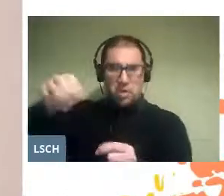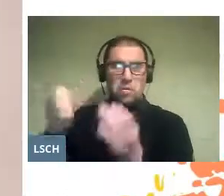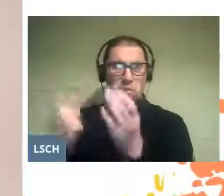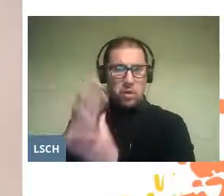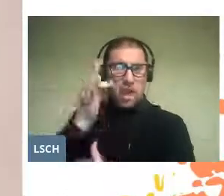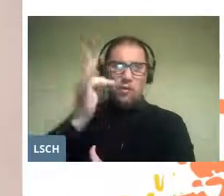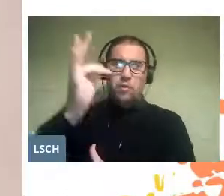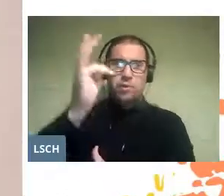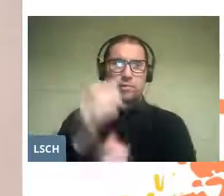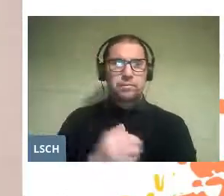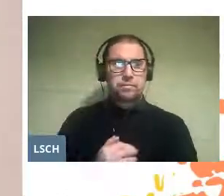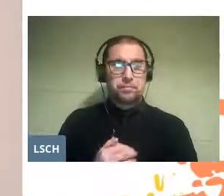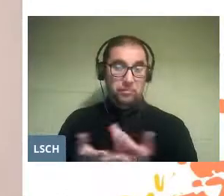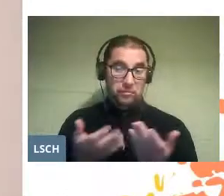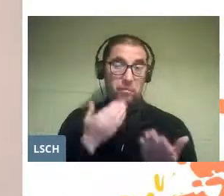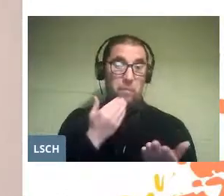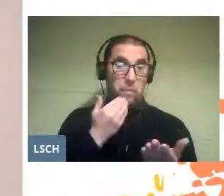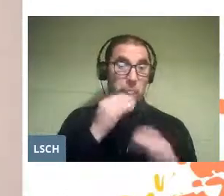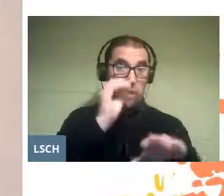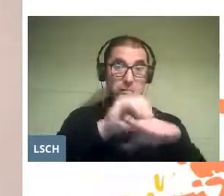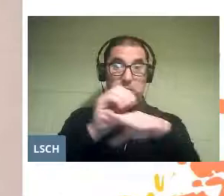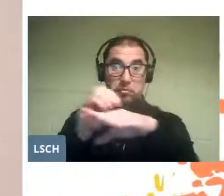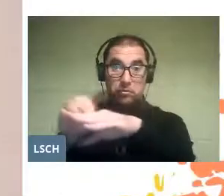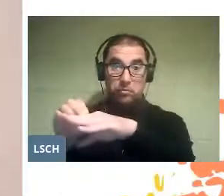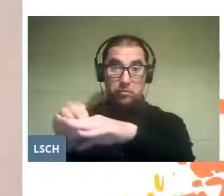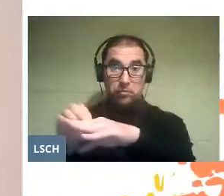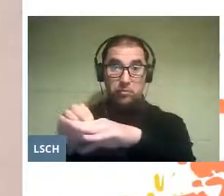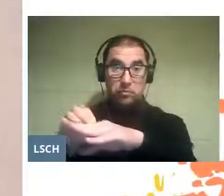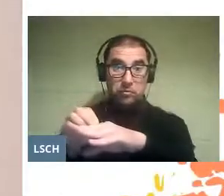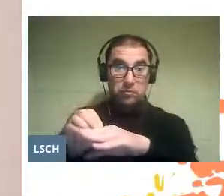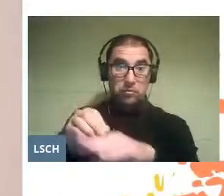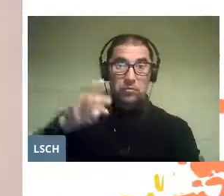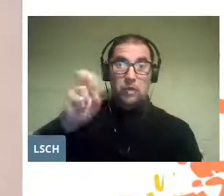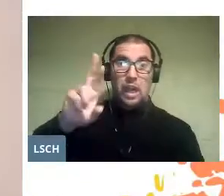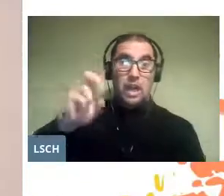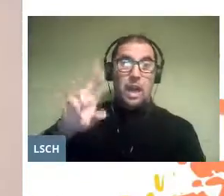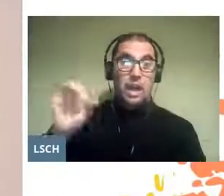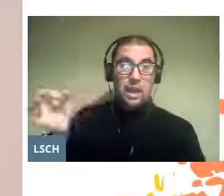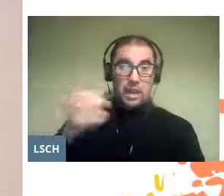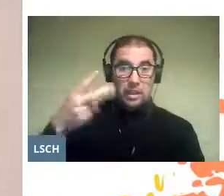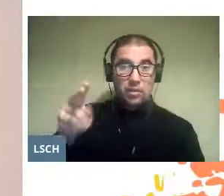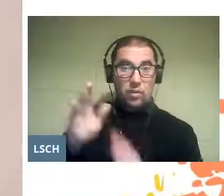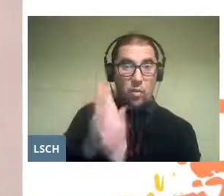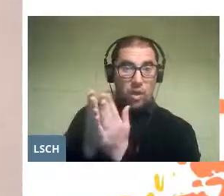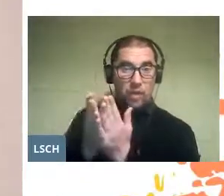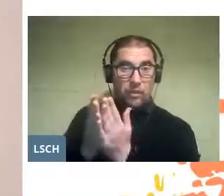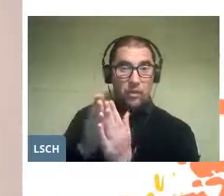And I want to recall what Yuval Noah Hararij says in his book Sapiens,